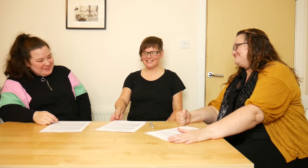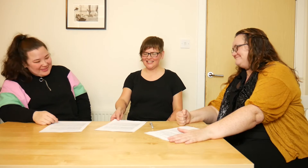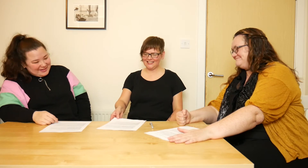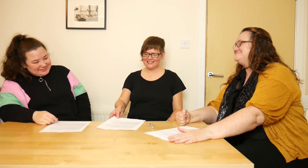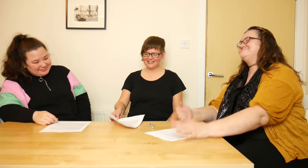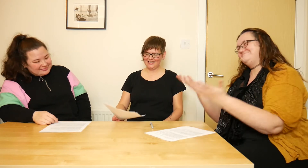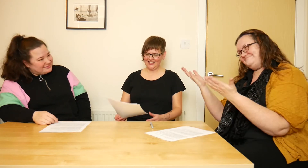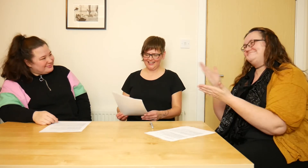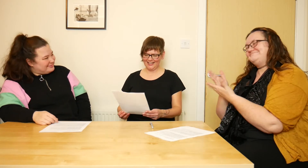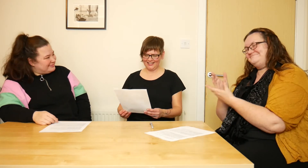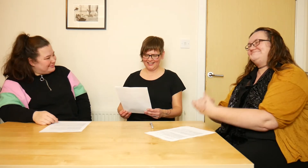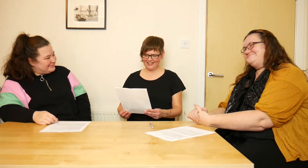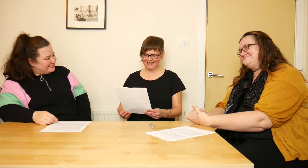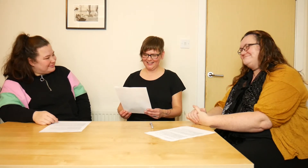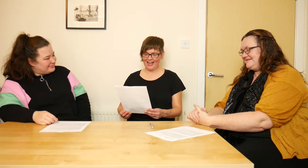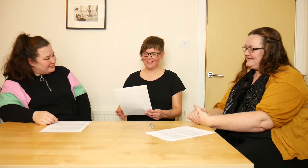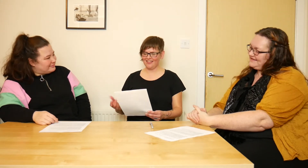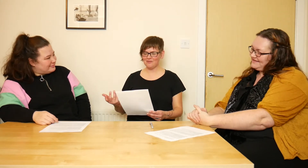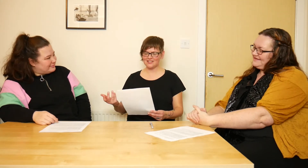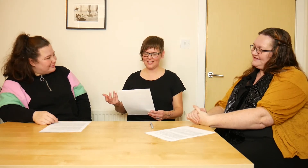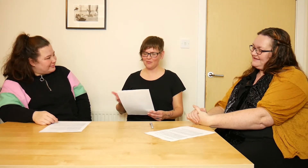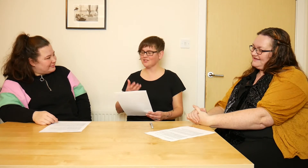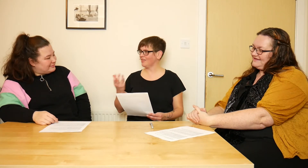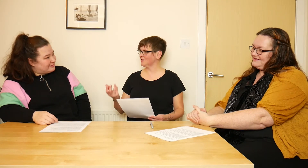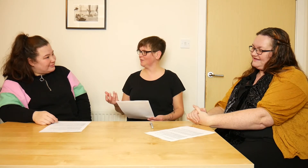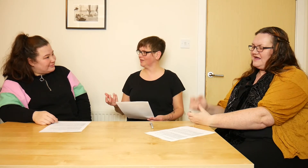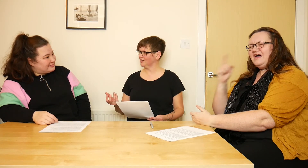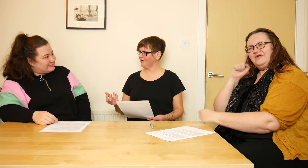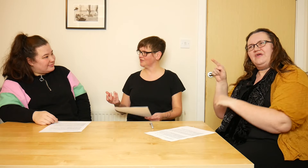Indeed. I think that was like most of the things we were gonna cover.